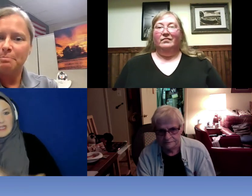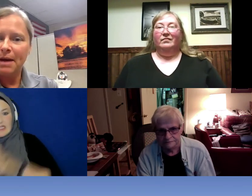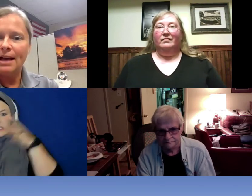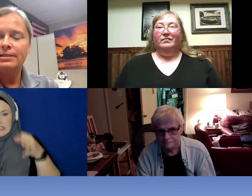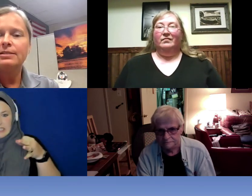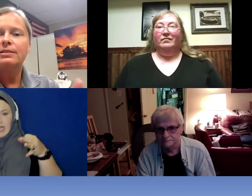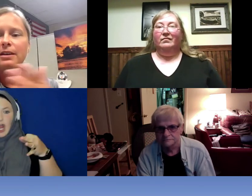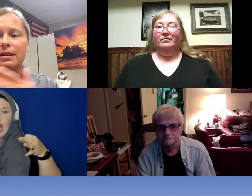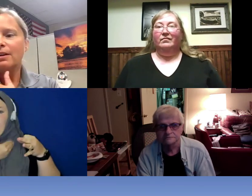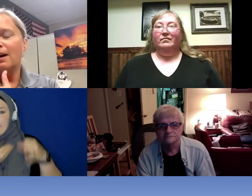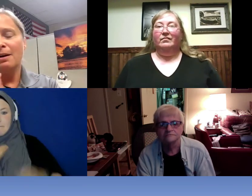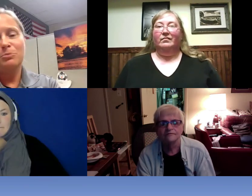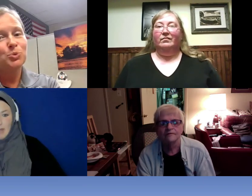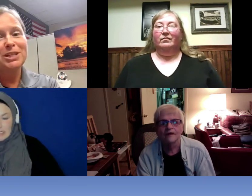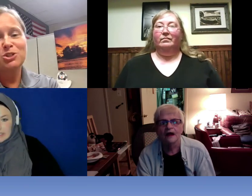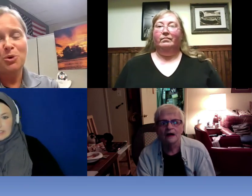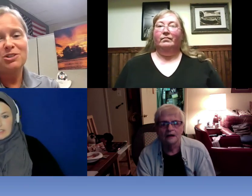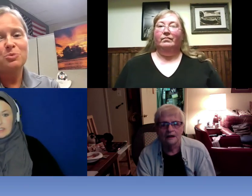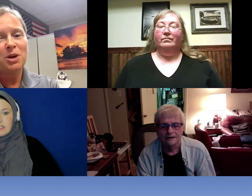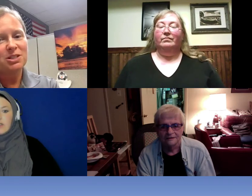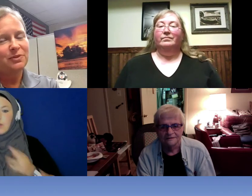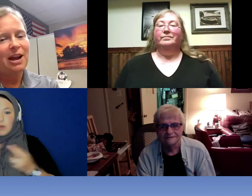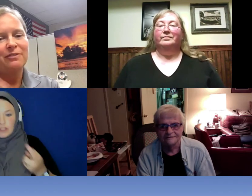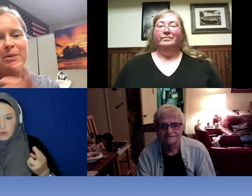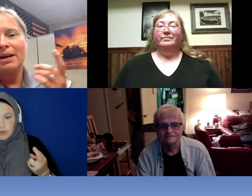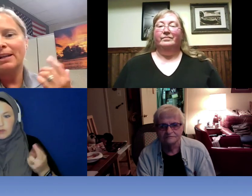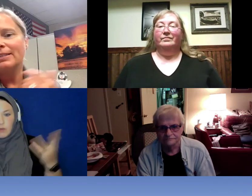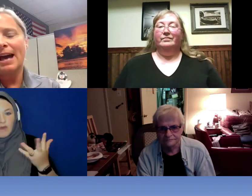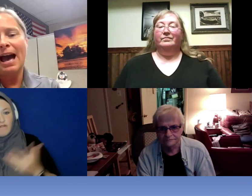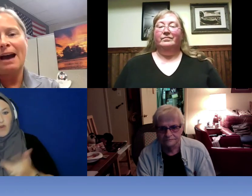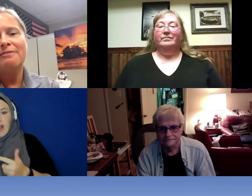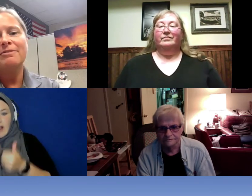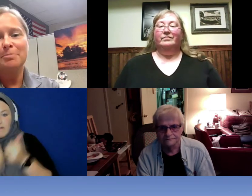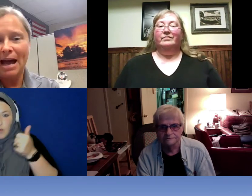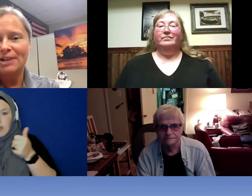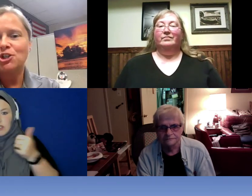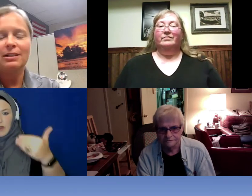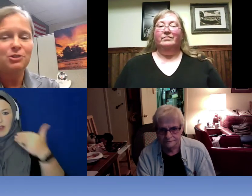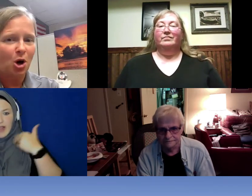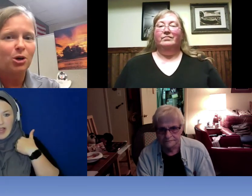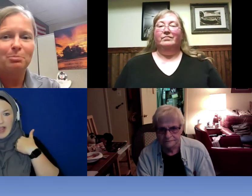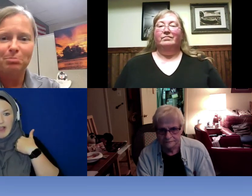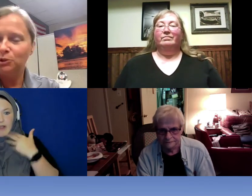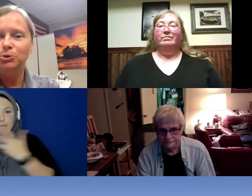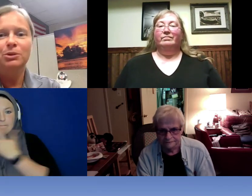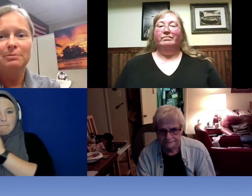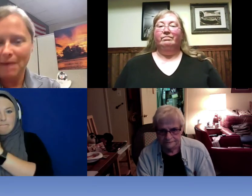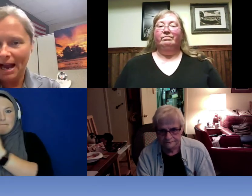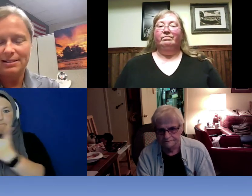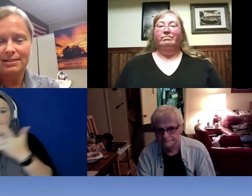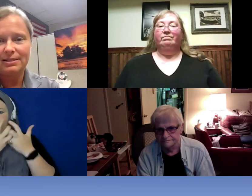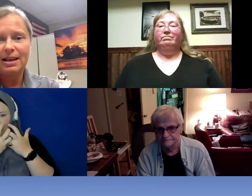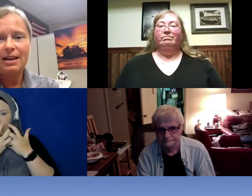best resource was for everybody to have matching dark blue masks.